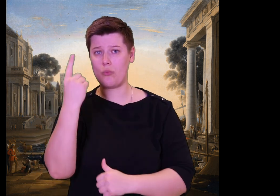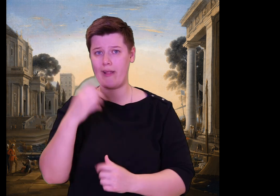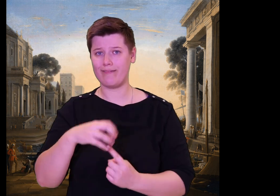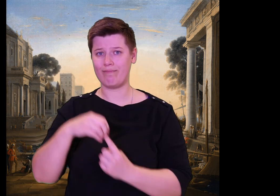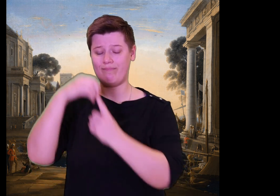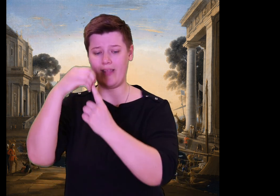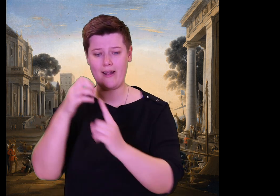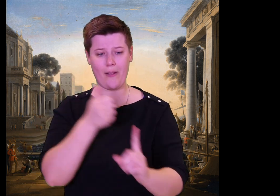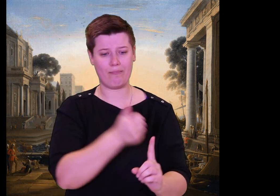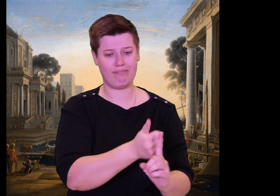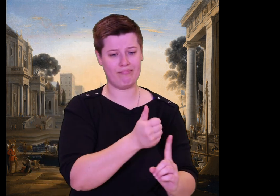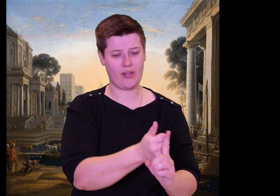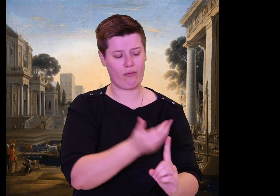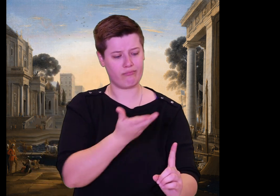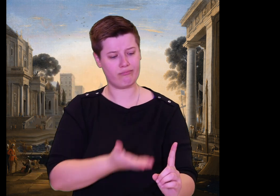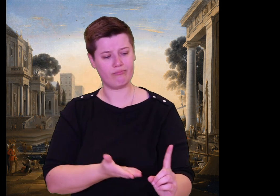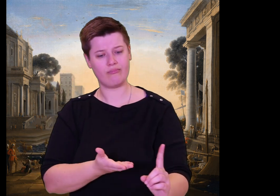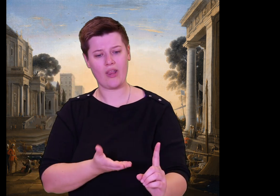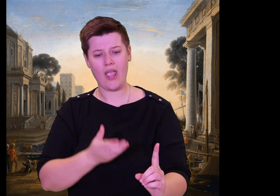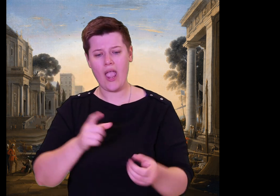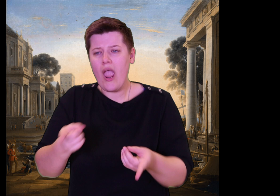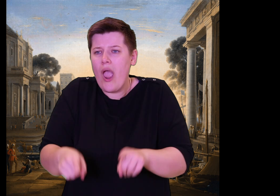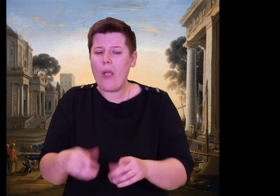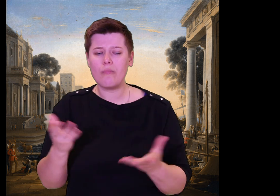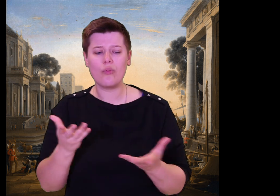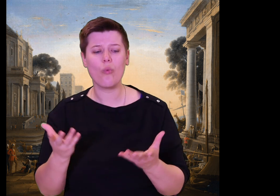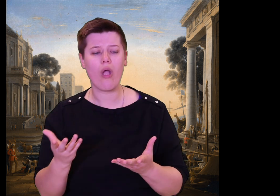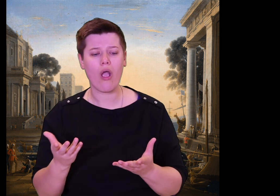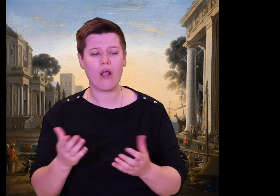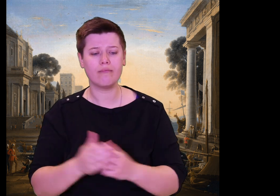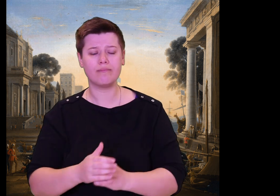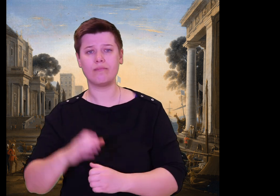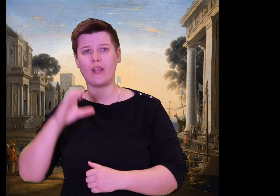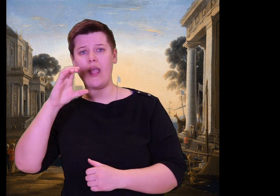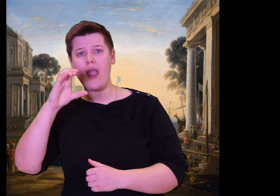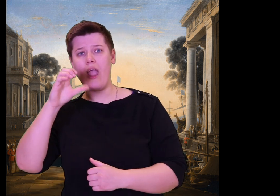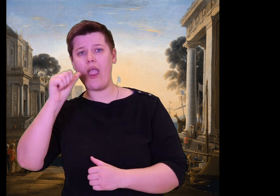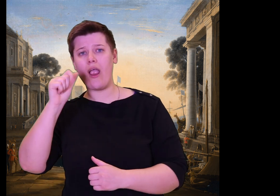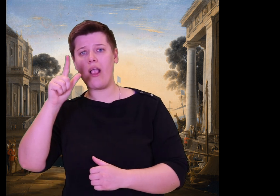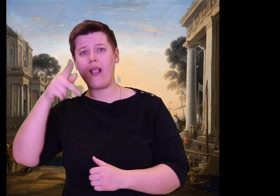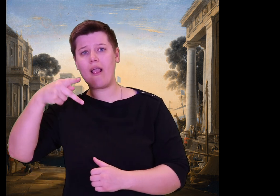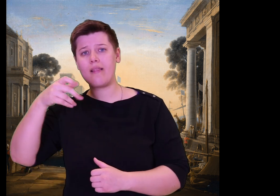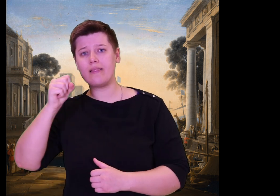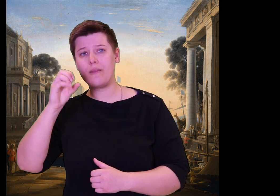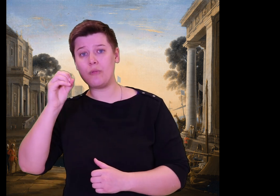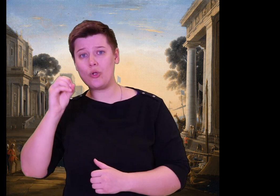When the year rolled round in which the gods decreed he should go home to Ithaca,